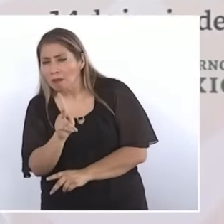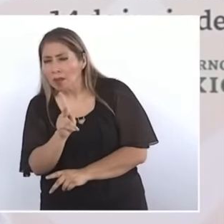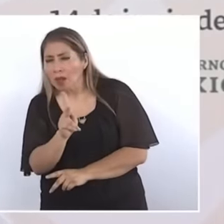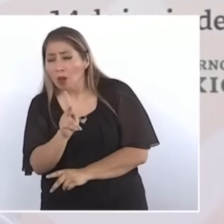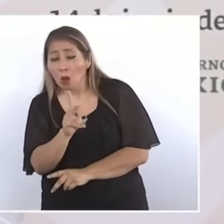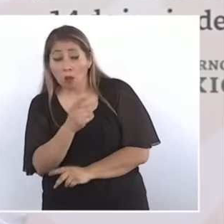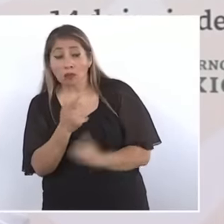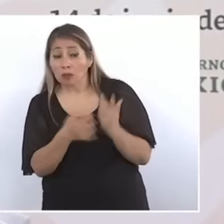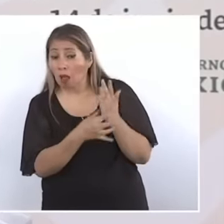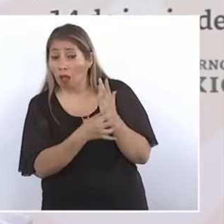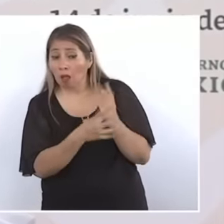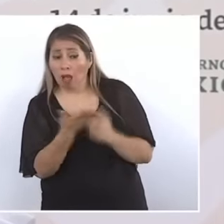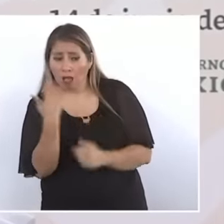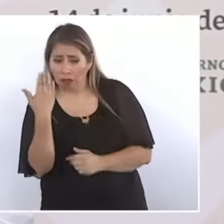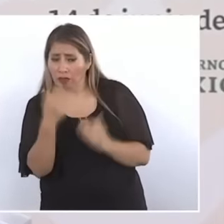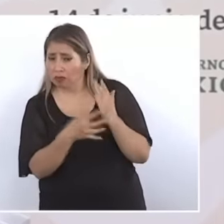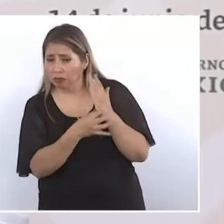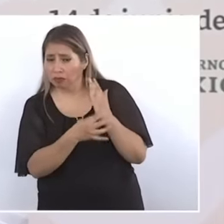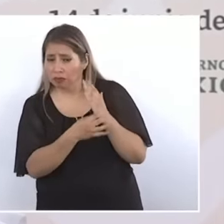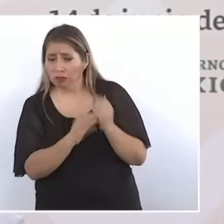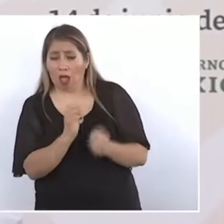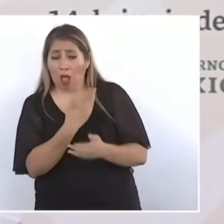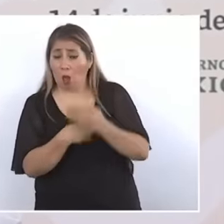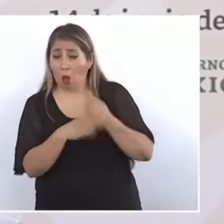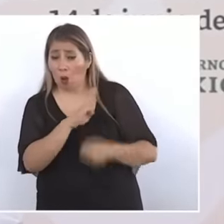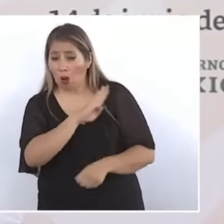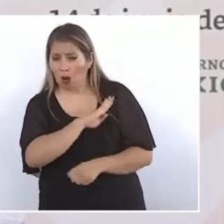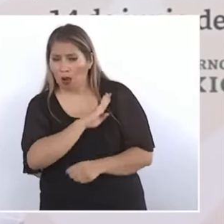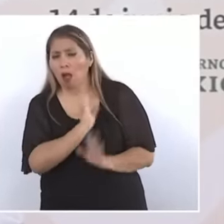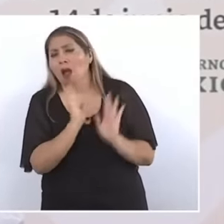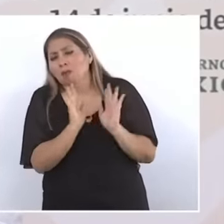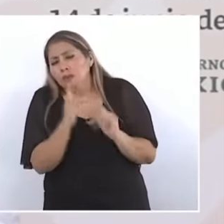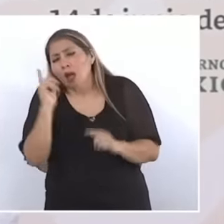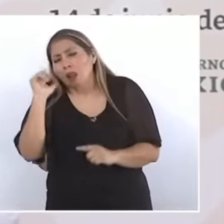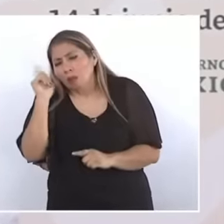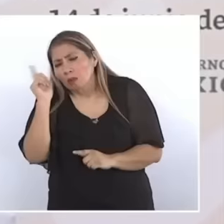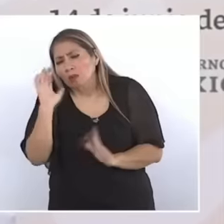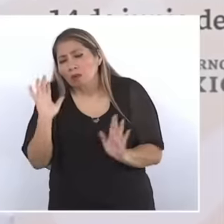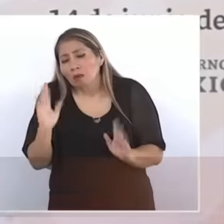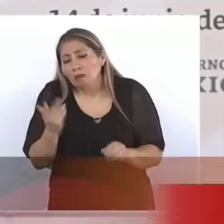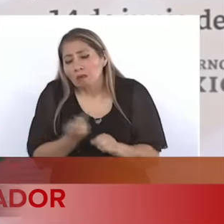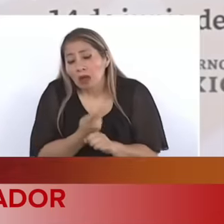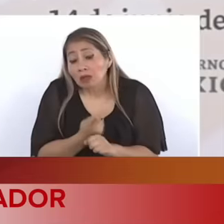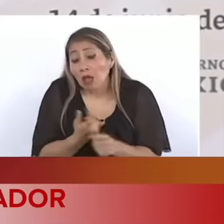that gives me a lot of peace of mind if for some reason because you know that